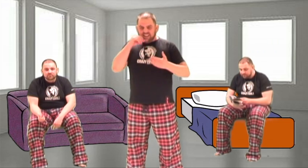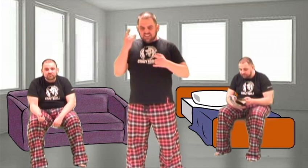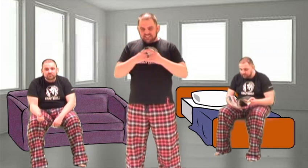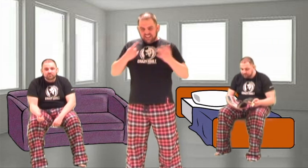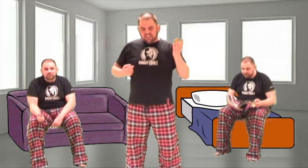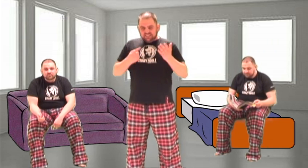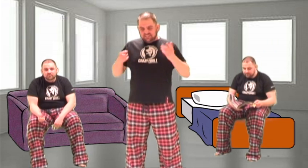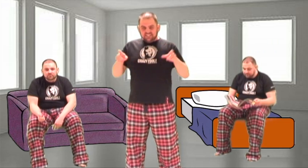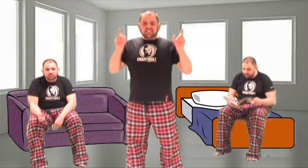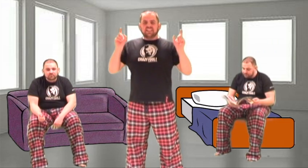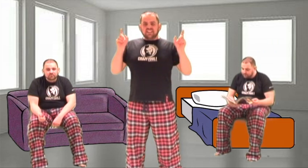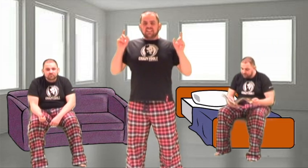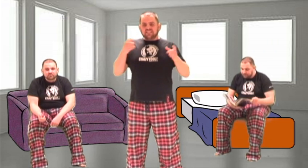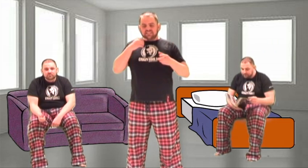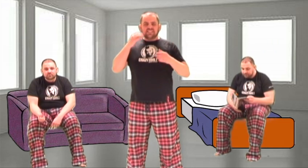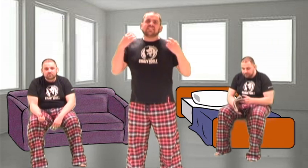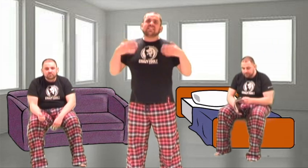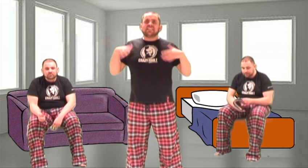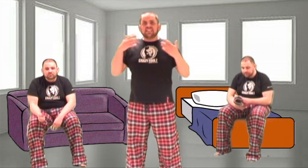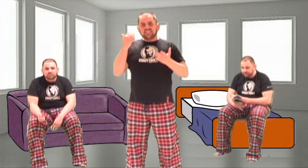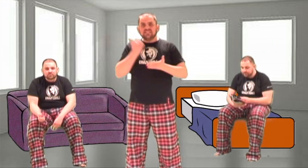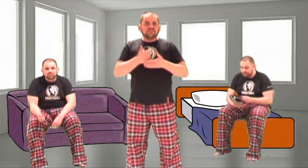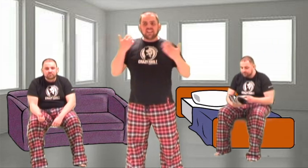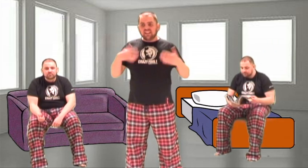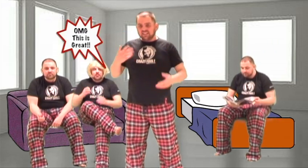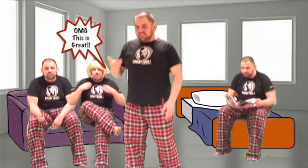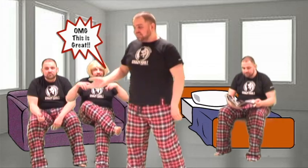nice sex And she's gonna scream out This is great (Oh my god, this is great)